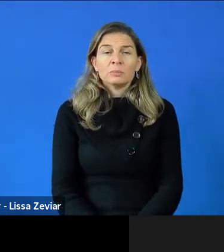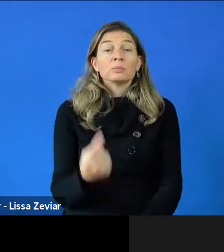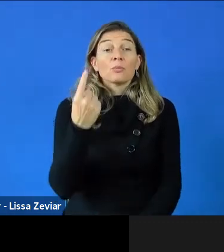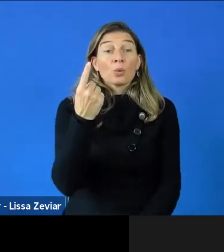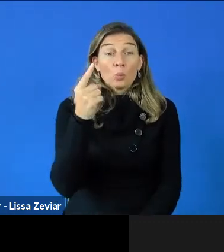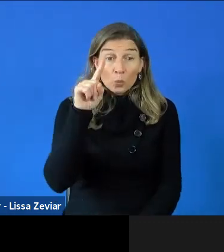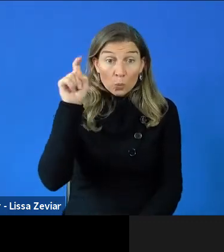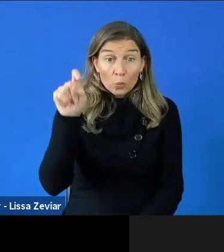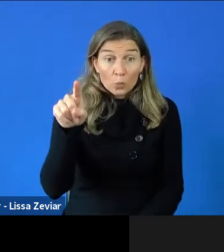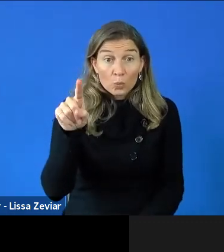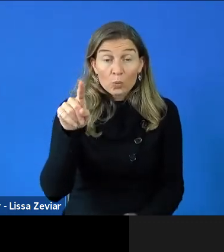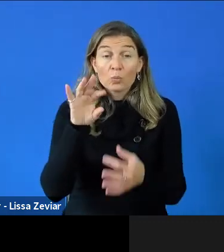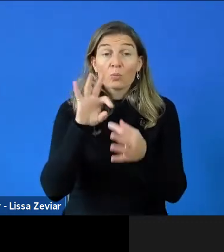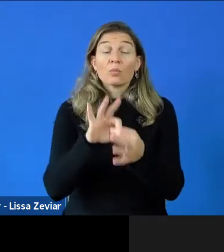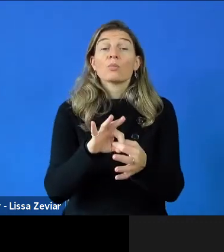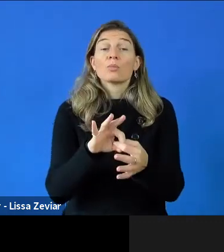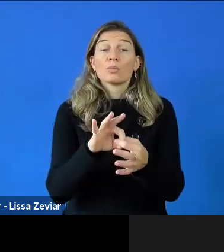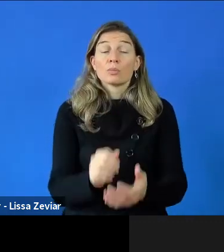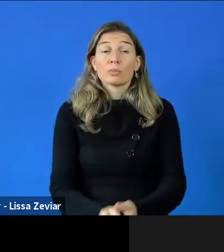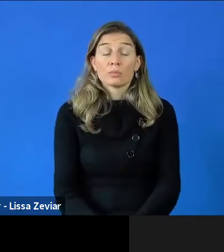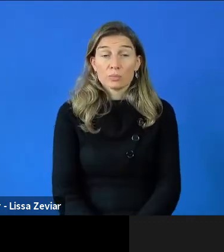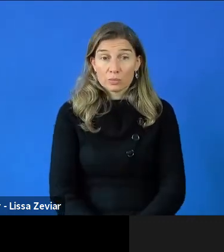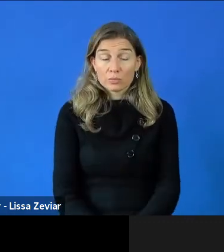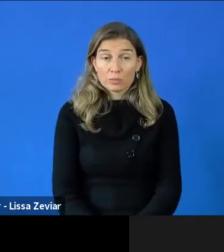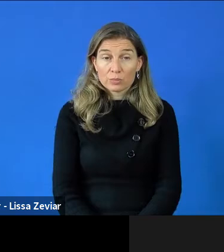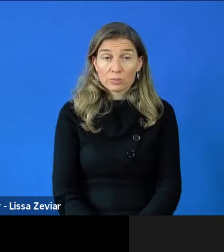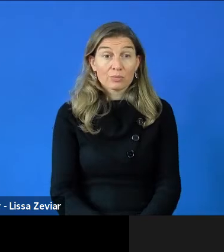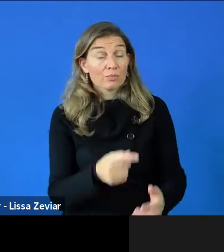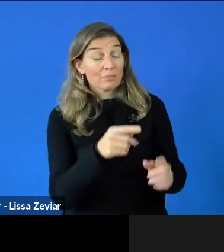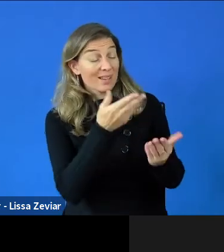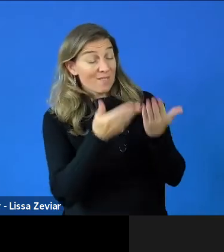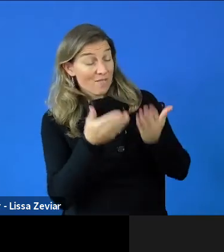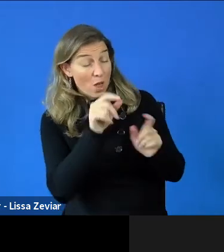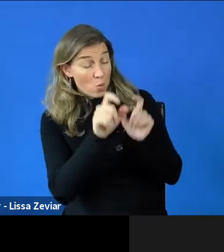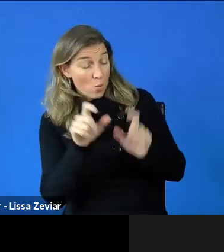What are the main criteria used for evaluators of projects?